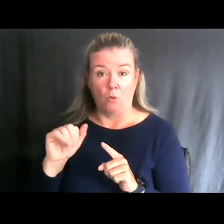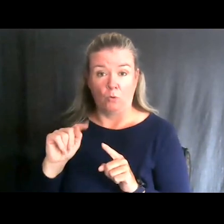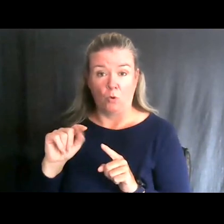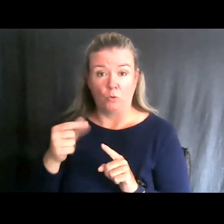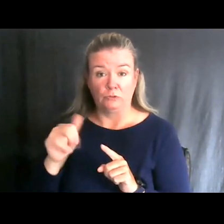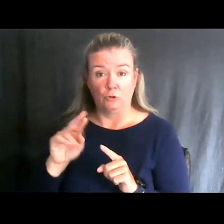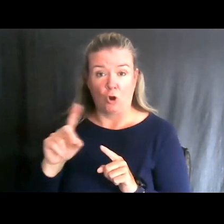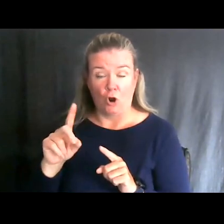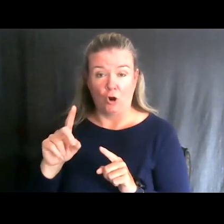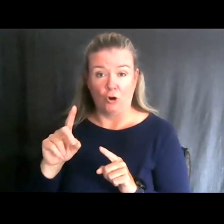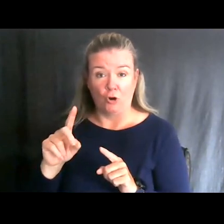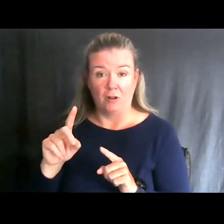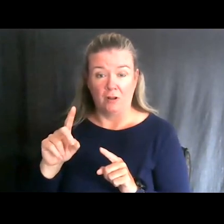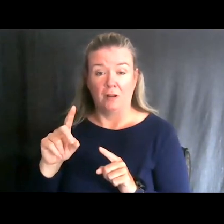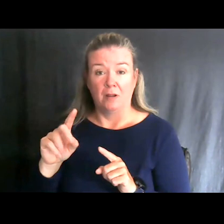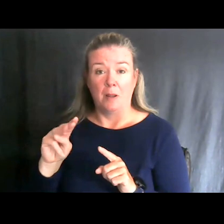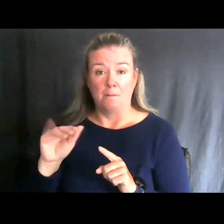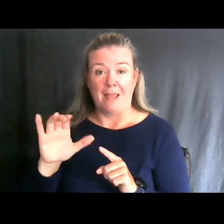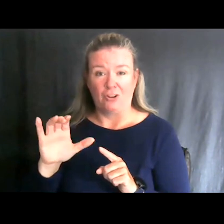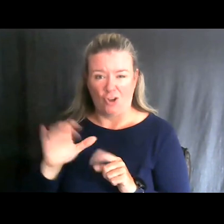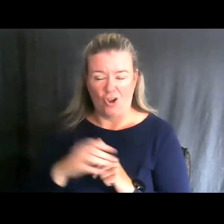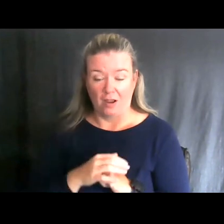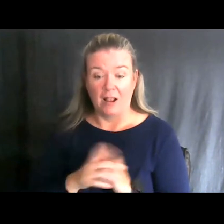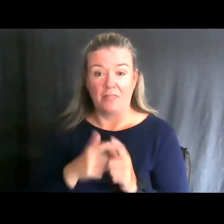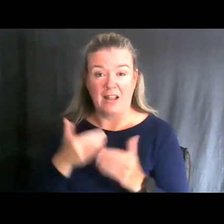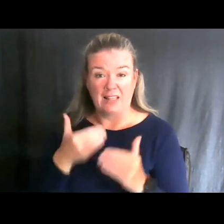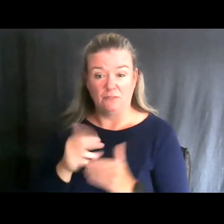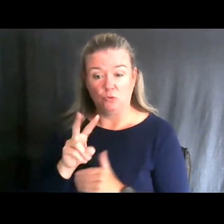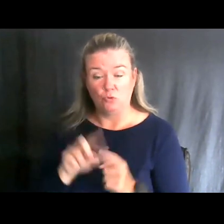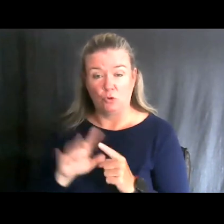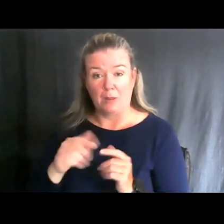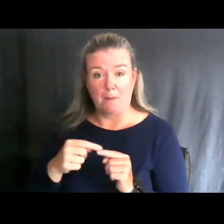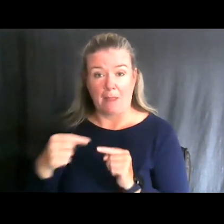was the Icebreaker Mackinaw, and then I also lived maybe two or three blocks from the State